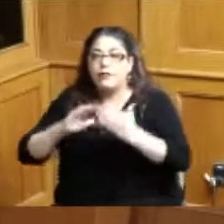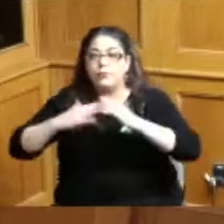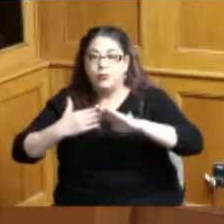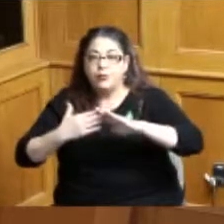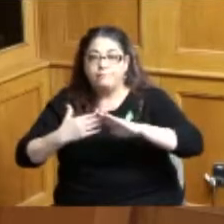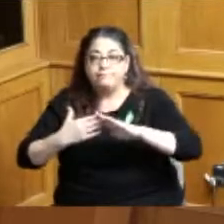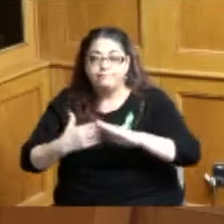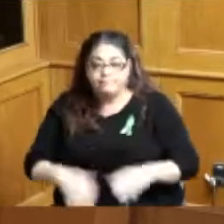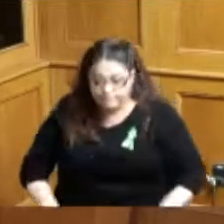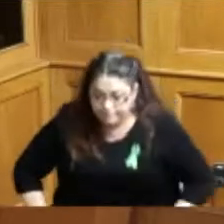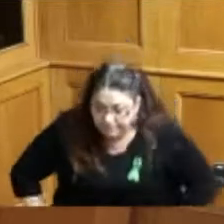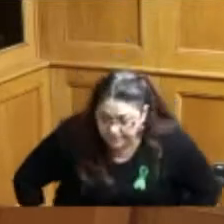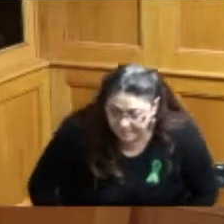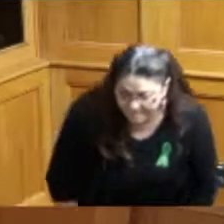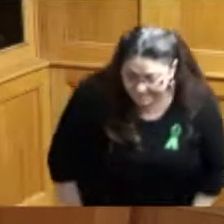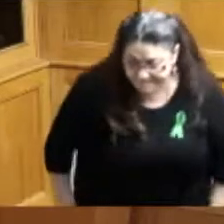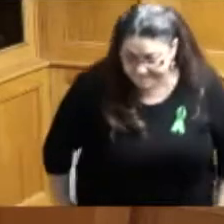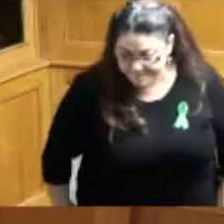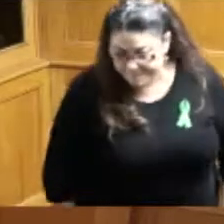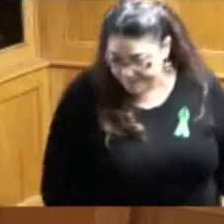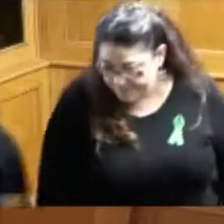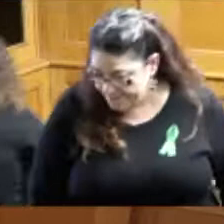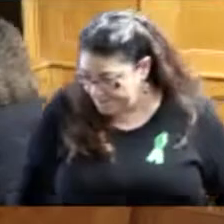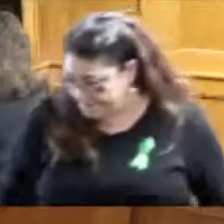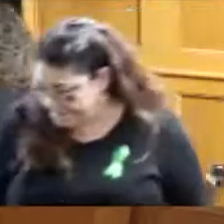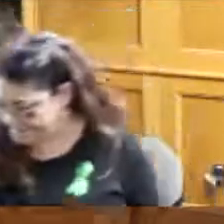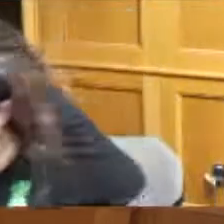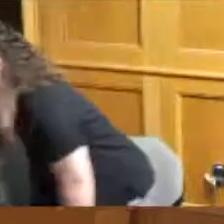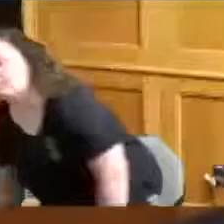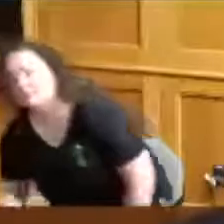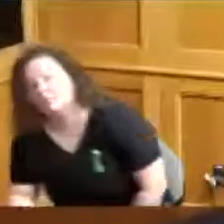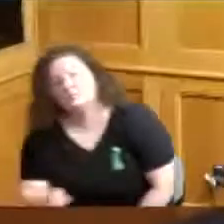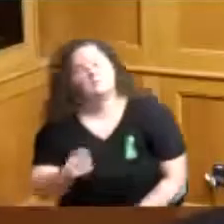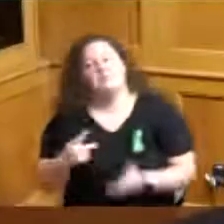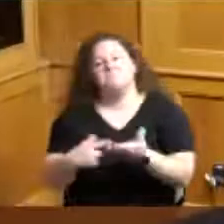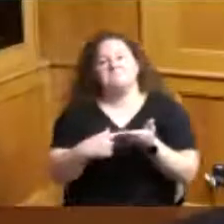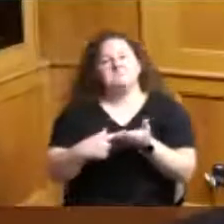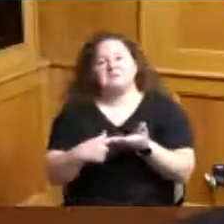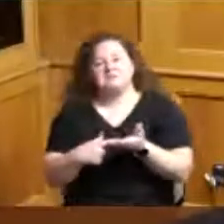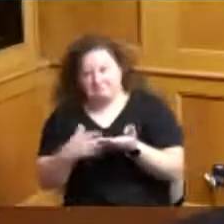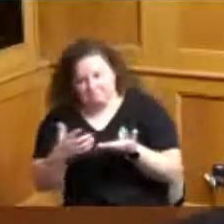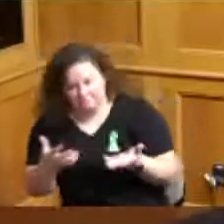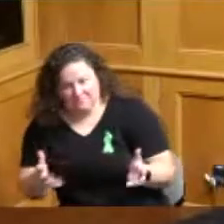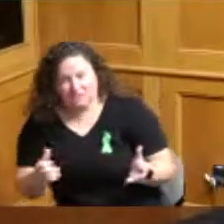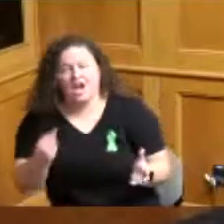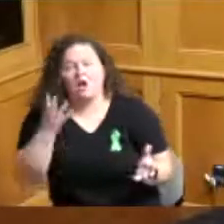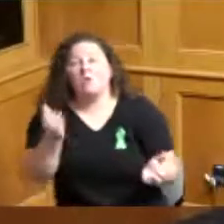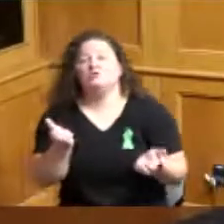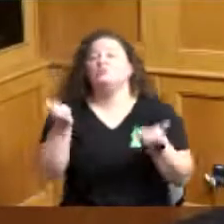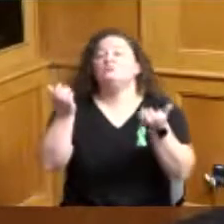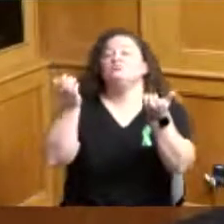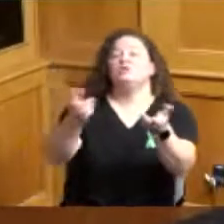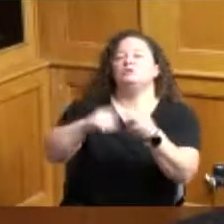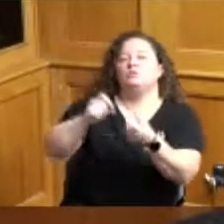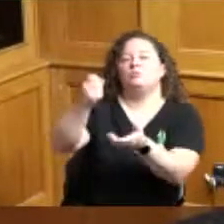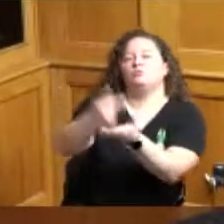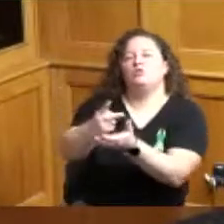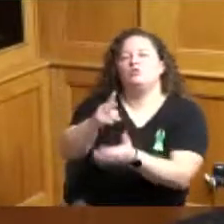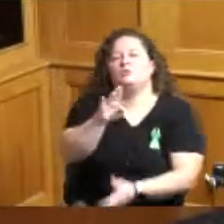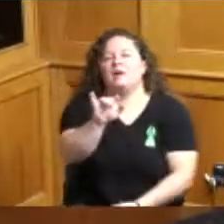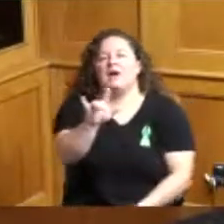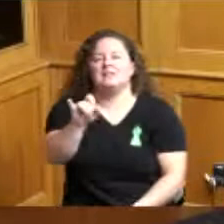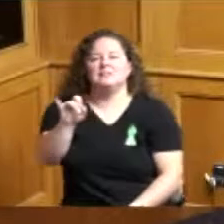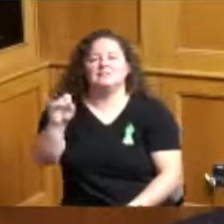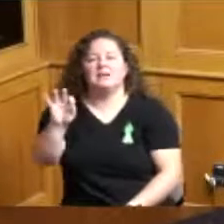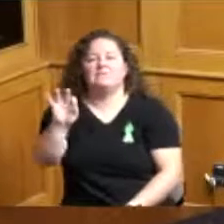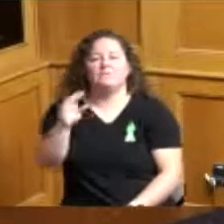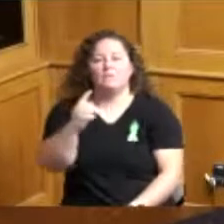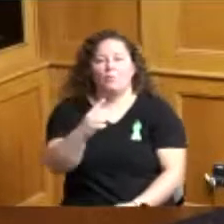further discussion I'd make a motion to approve by leave one which includes exhibit a second